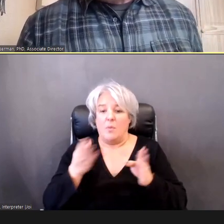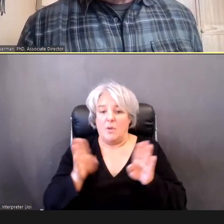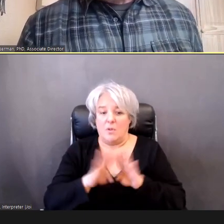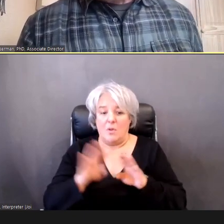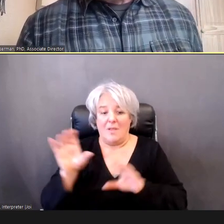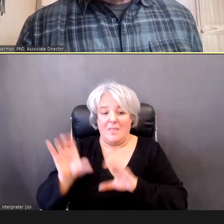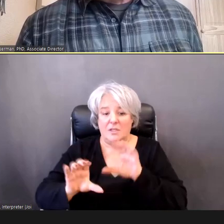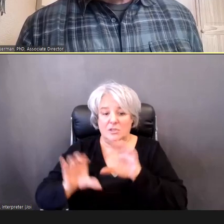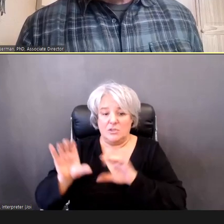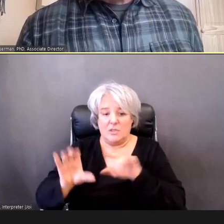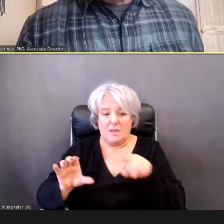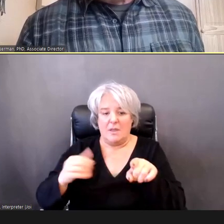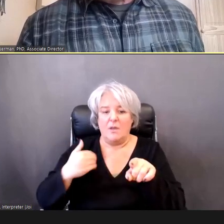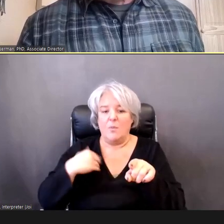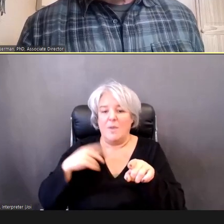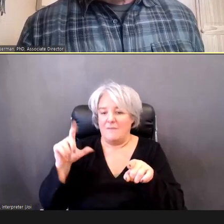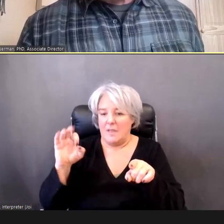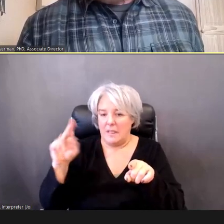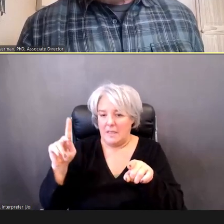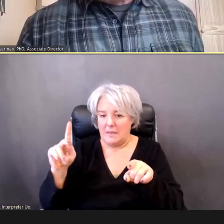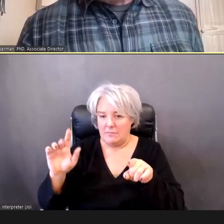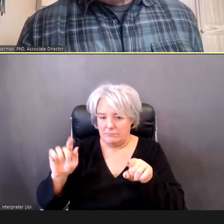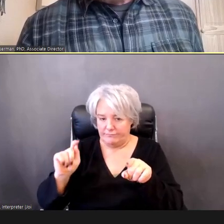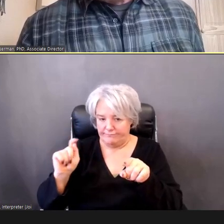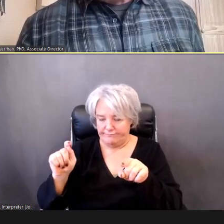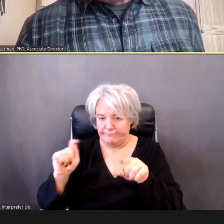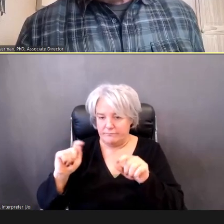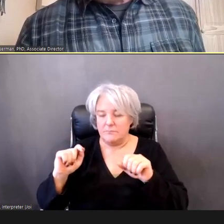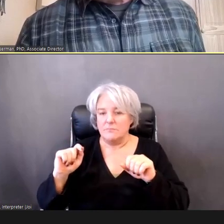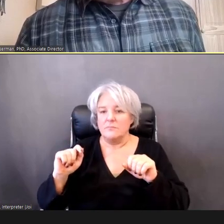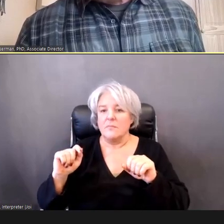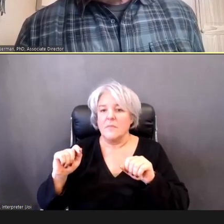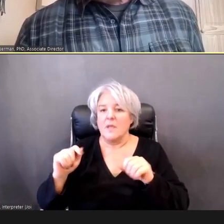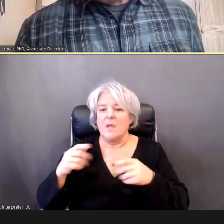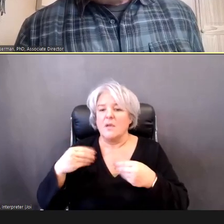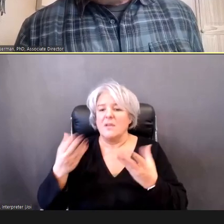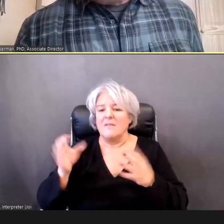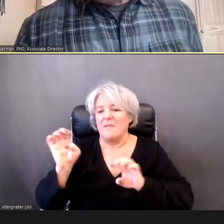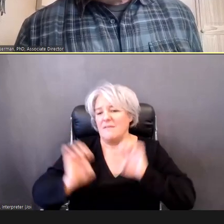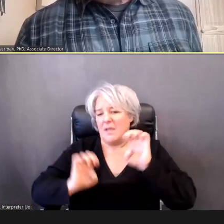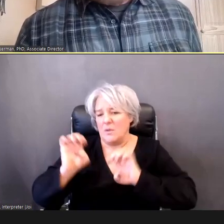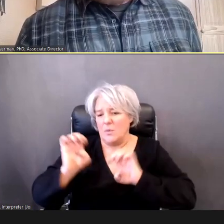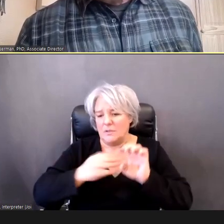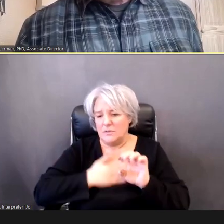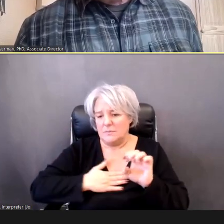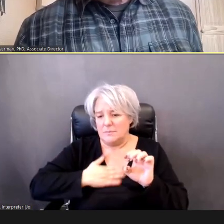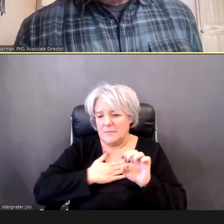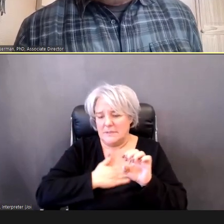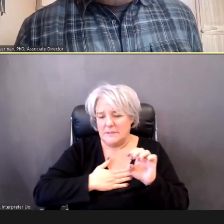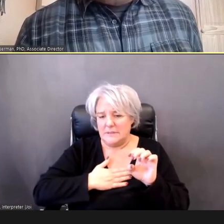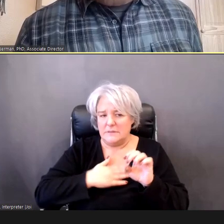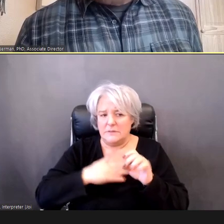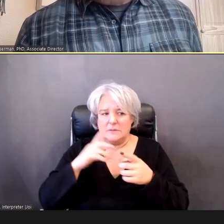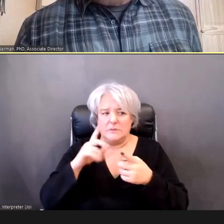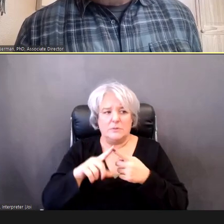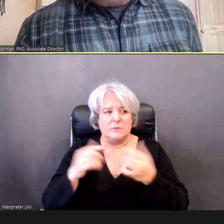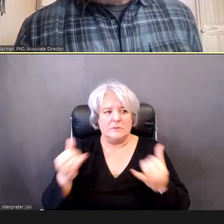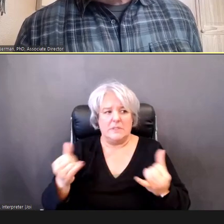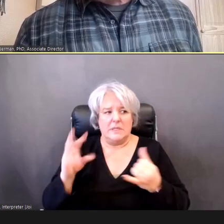there, to give a quick evaluation. To today's webinar, and, that will generate a certificate of